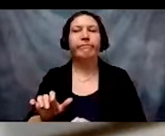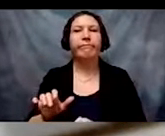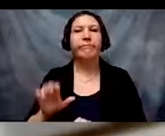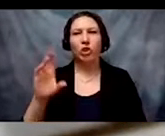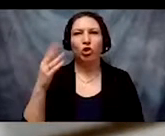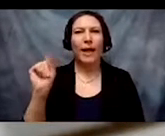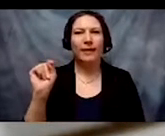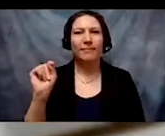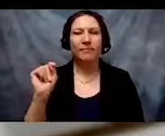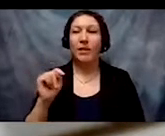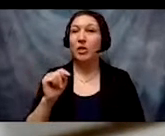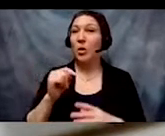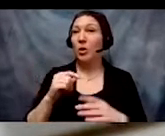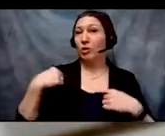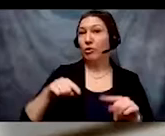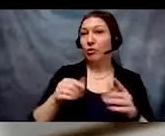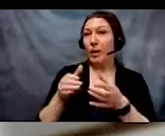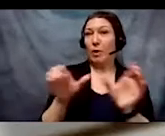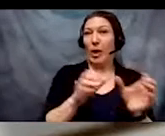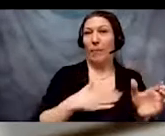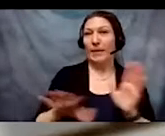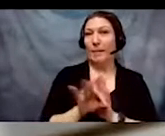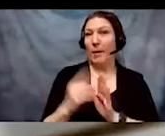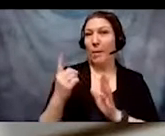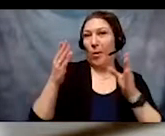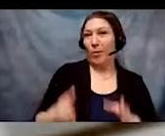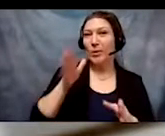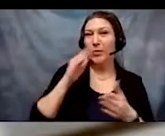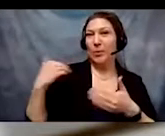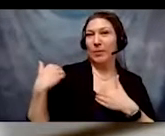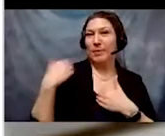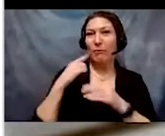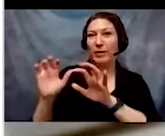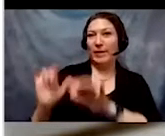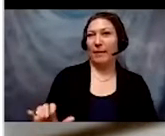before you come back to the main room. Amanda, we're ready for breakout rooms. Thank you!